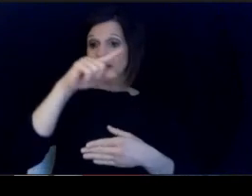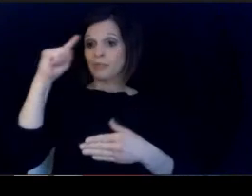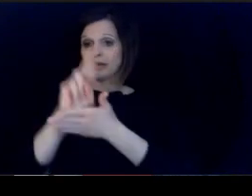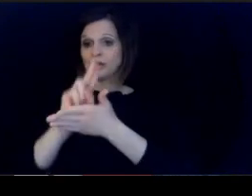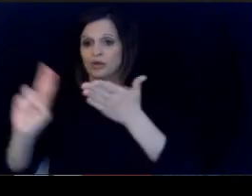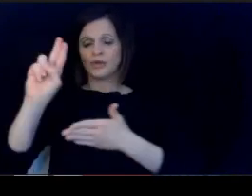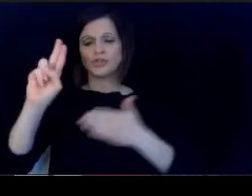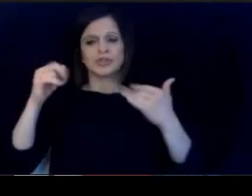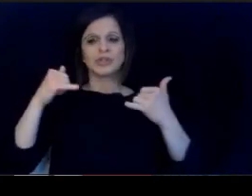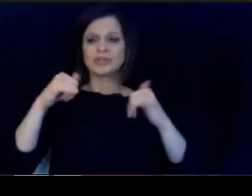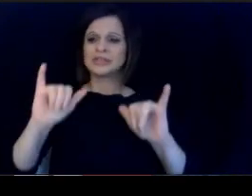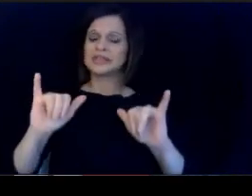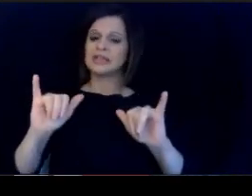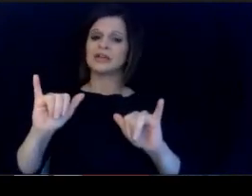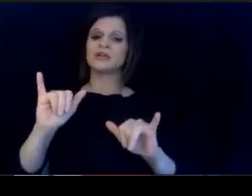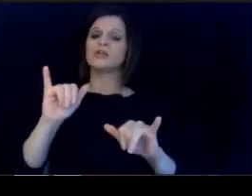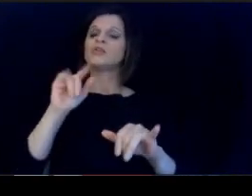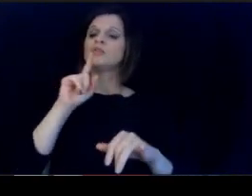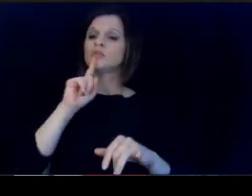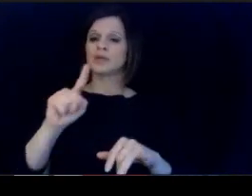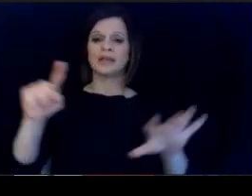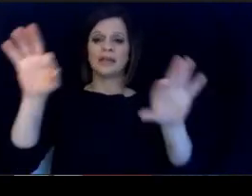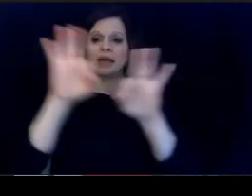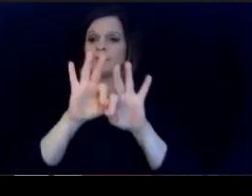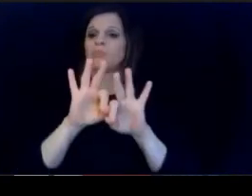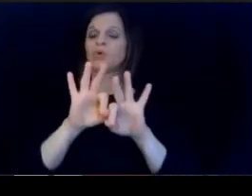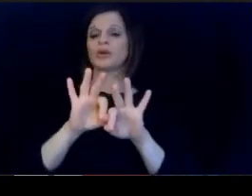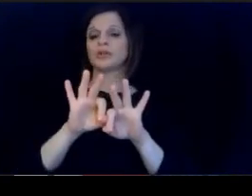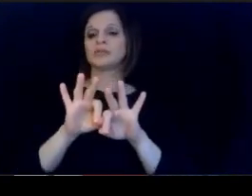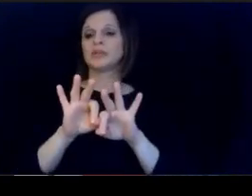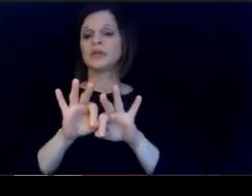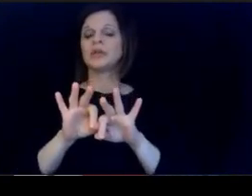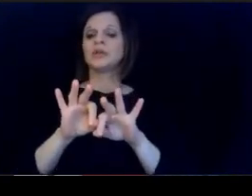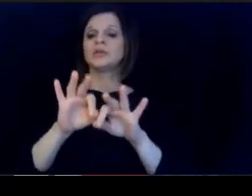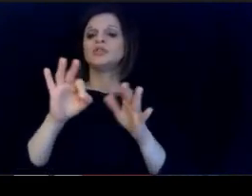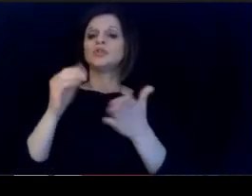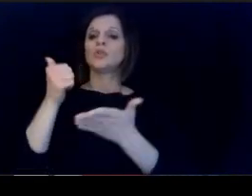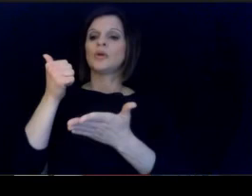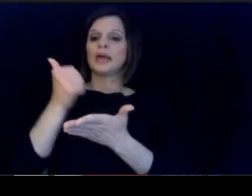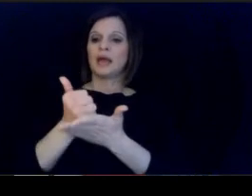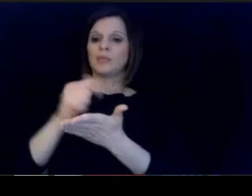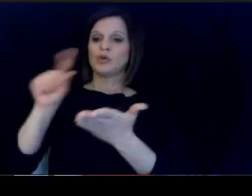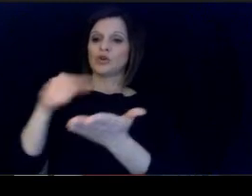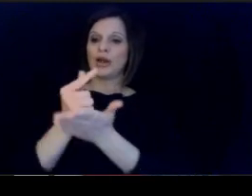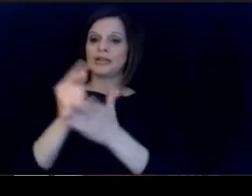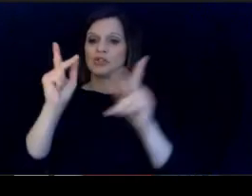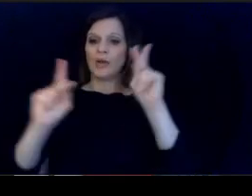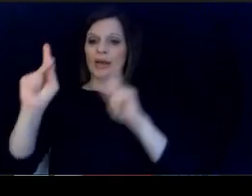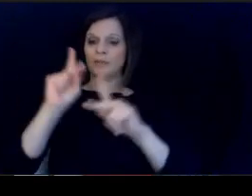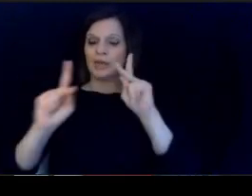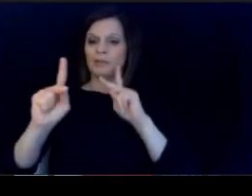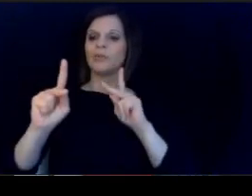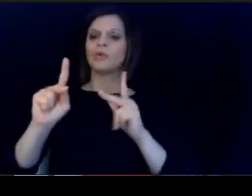remain a very, very viable pipeline? to help diversify the teacher?